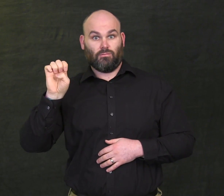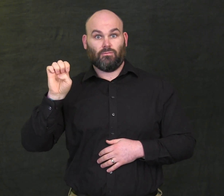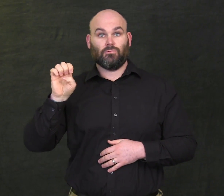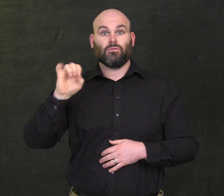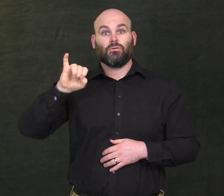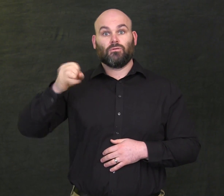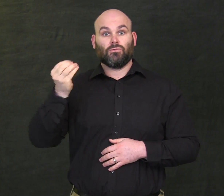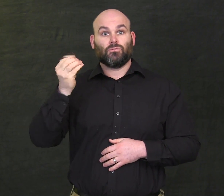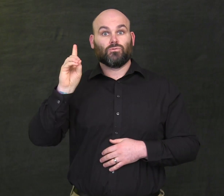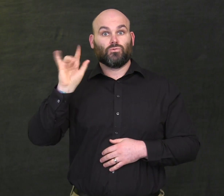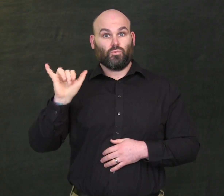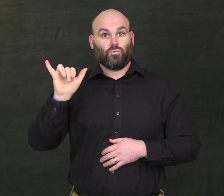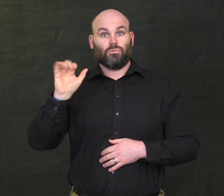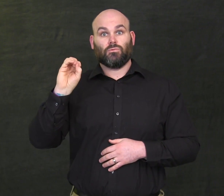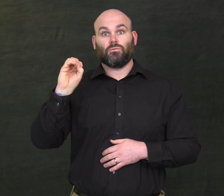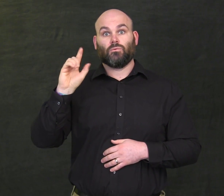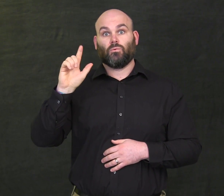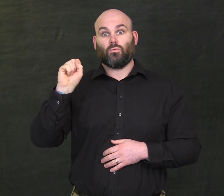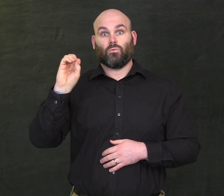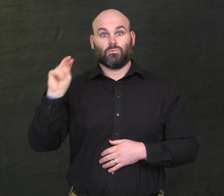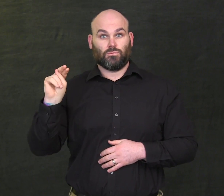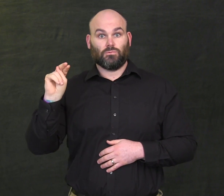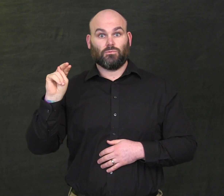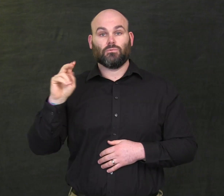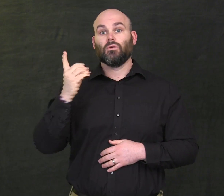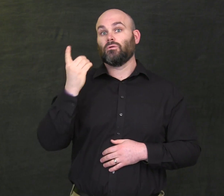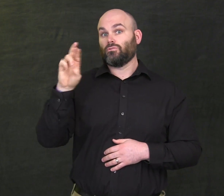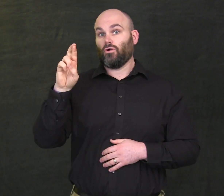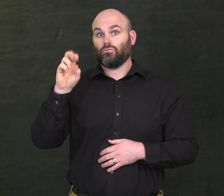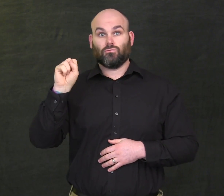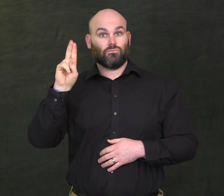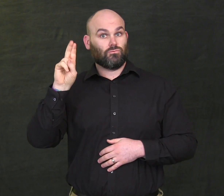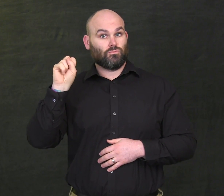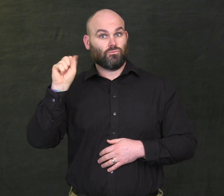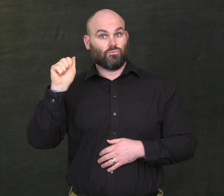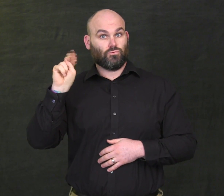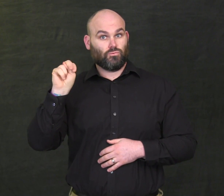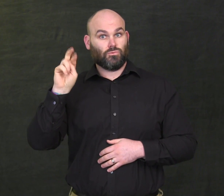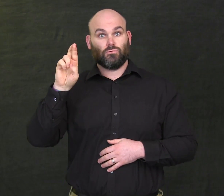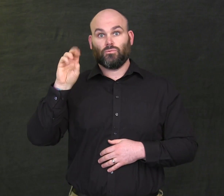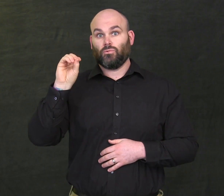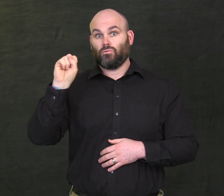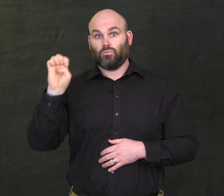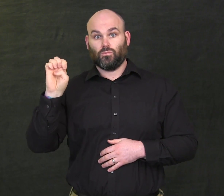Jody Olson, Dr. Susan Rose,